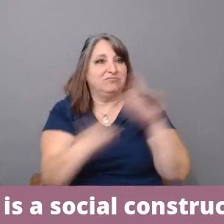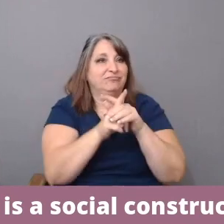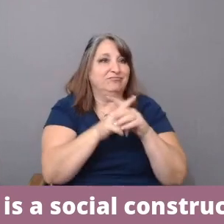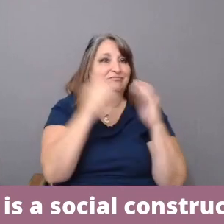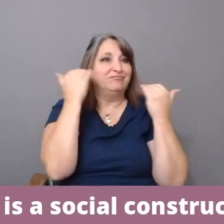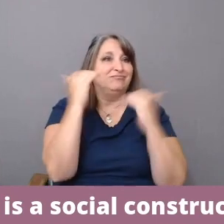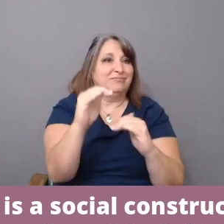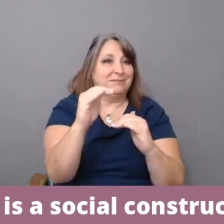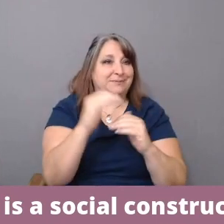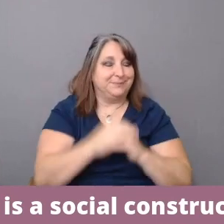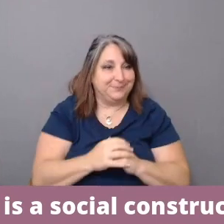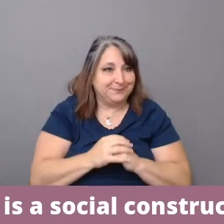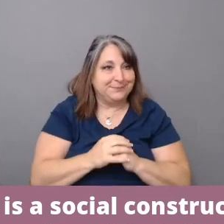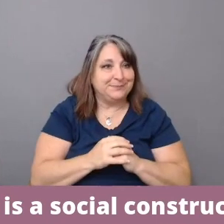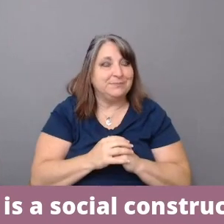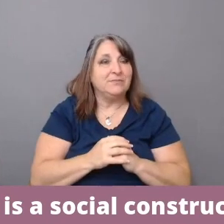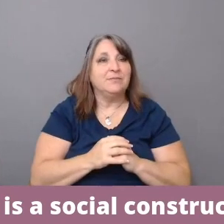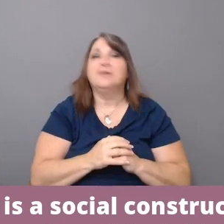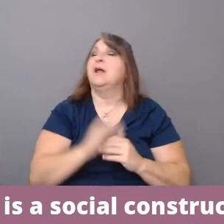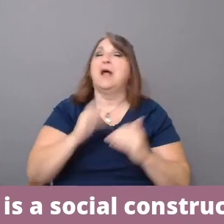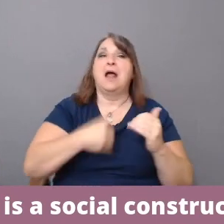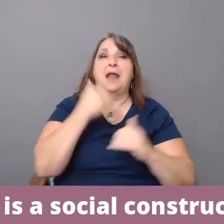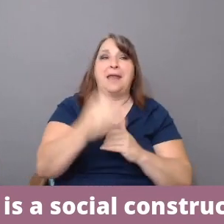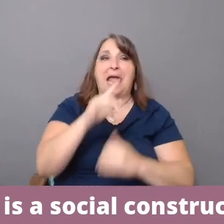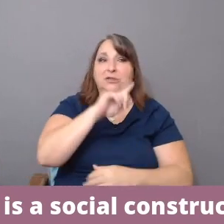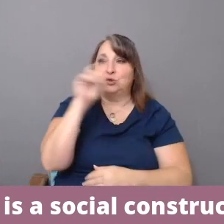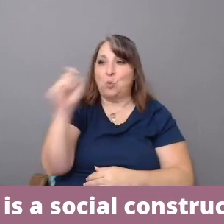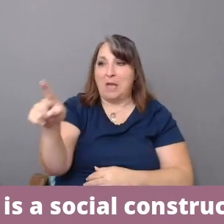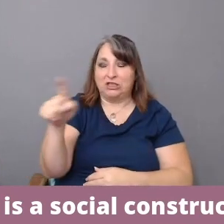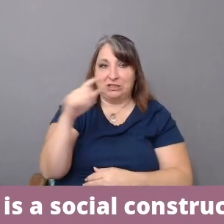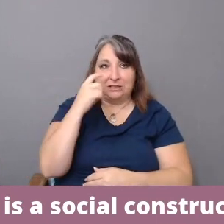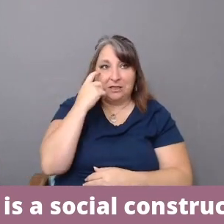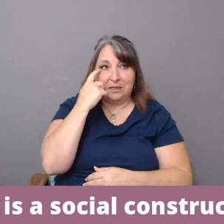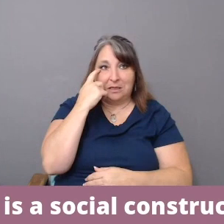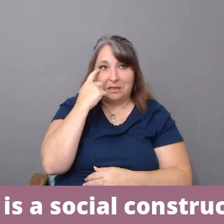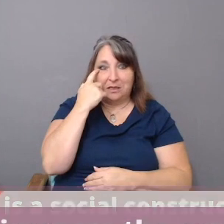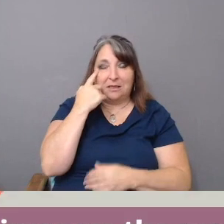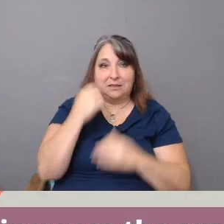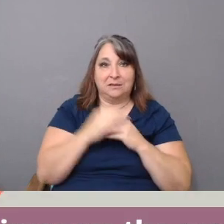So the next question is about-- I want to make sure I don't skip anything.